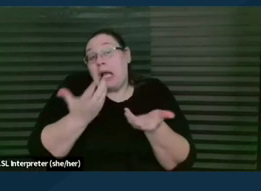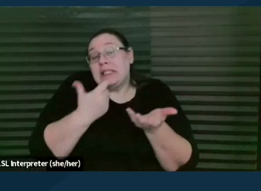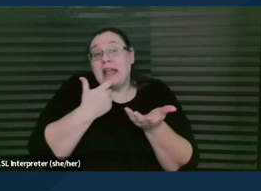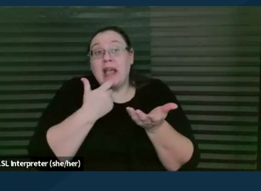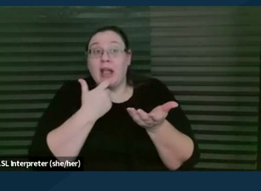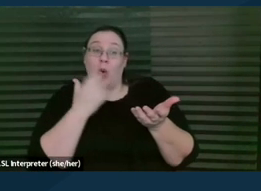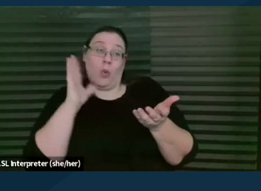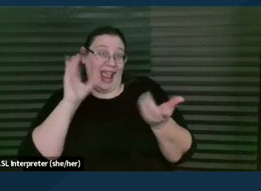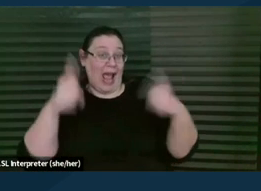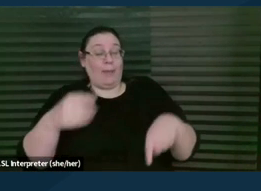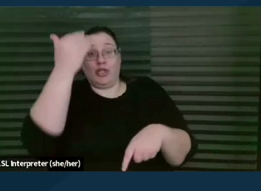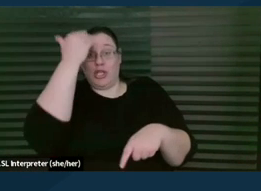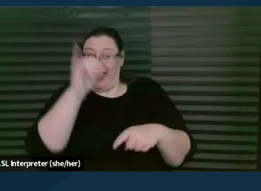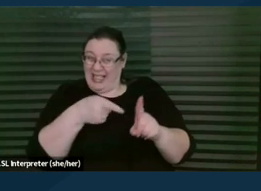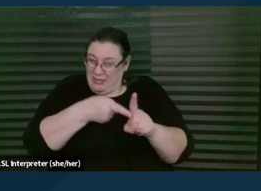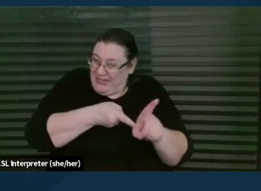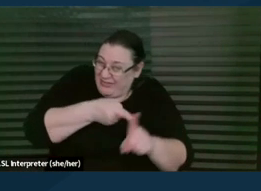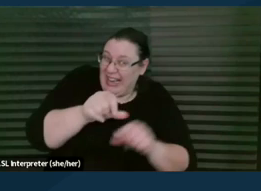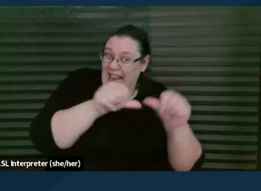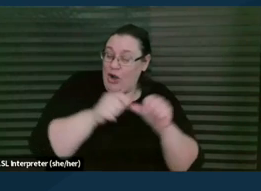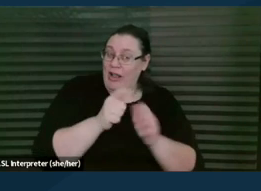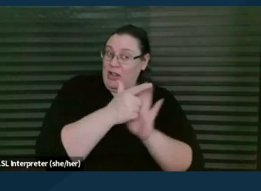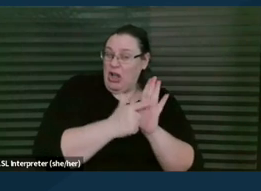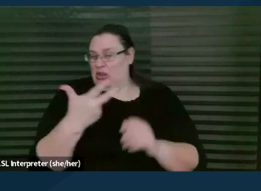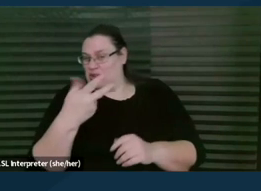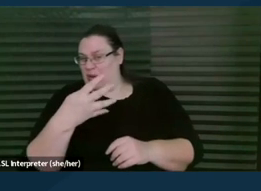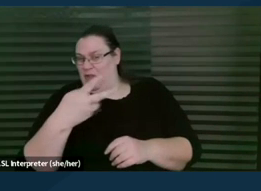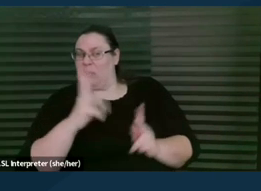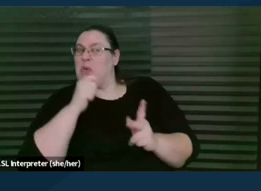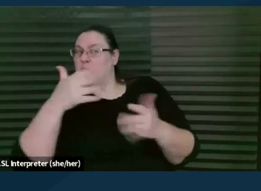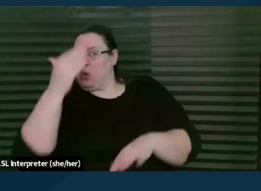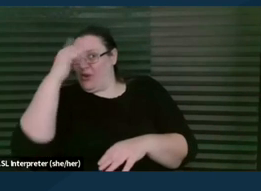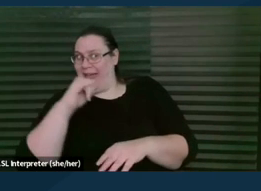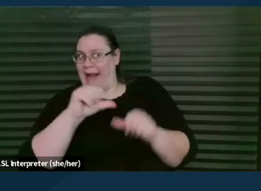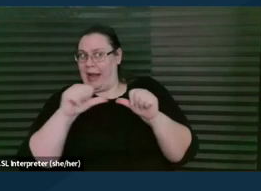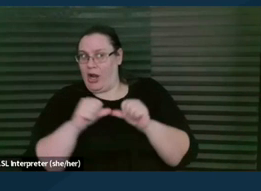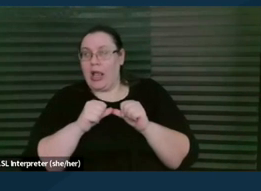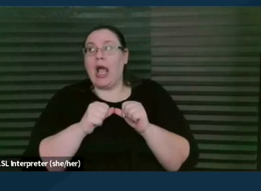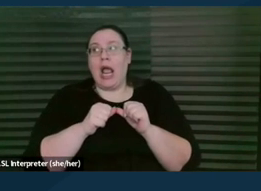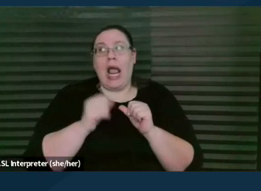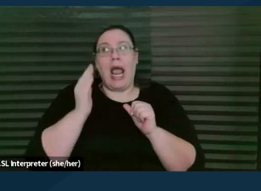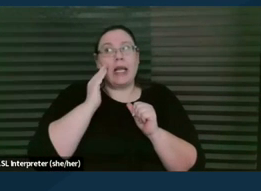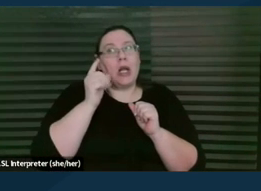in this area of the law. And we've noted on our list, some of them will take a case at little to no cost."